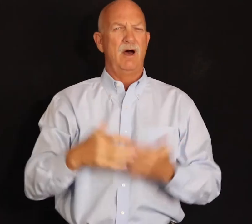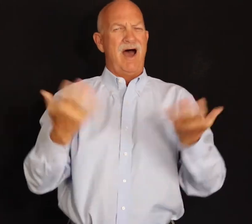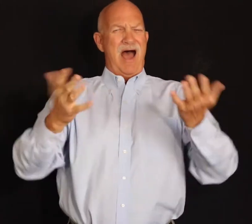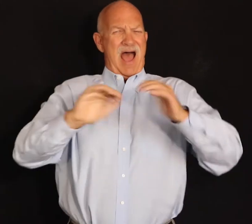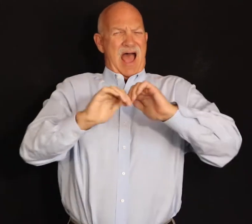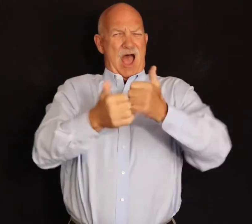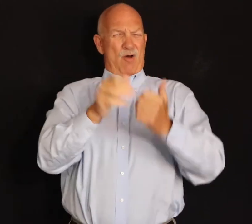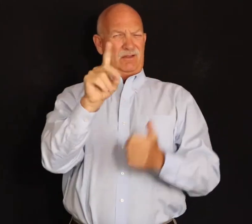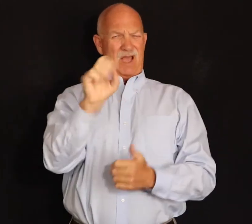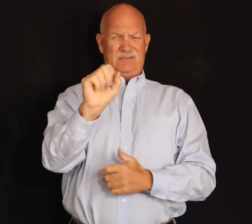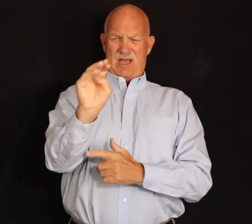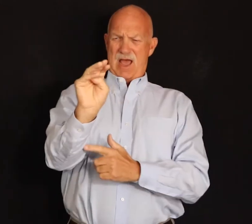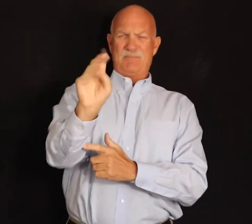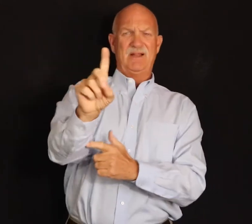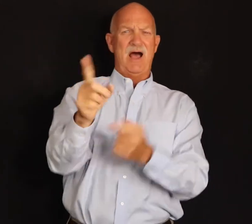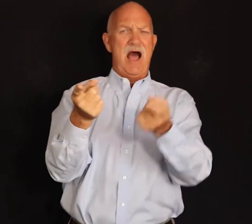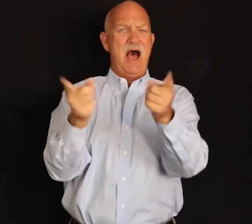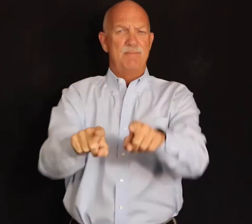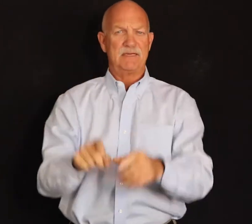How does MD happen?